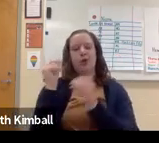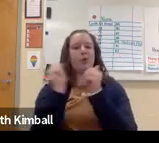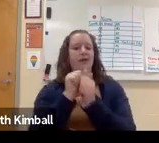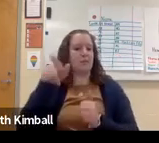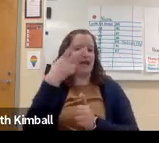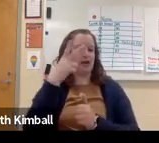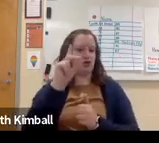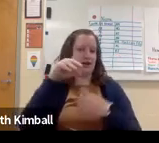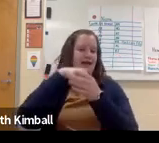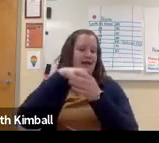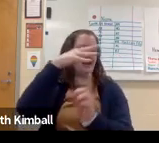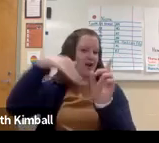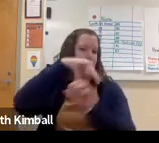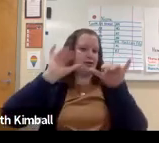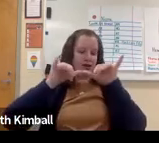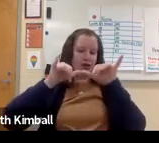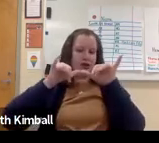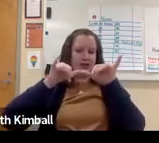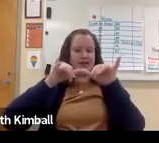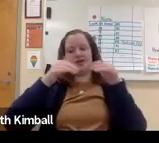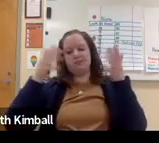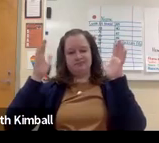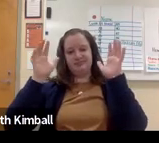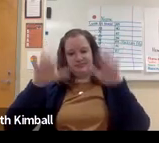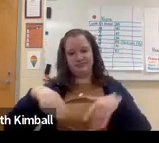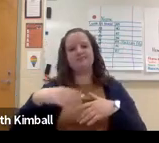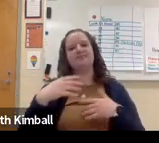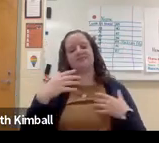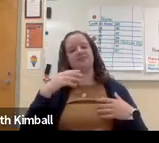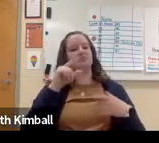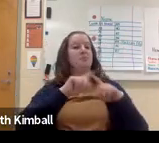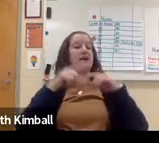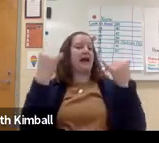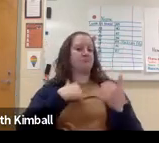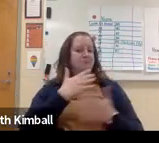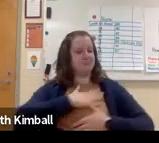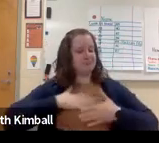So I graduated two years ago with a PhD in environmental engineering.